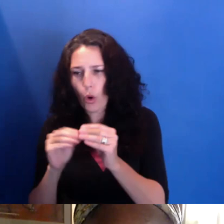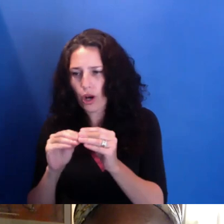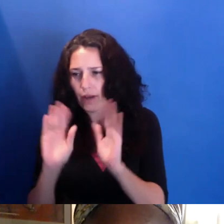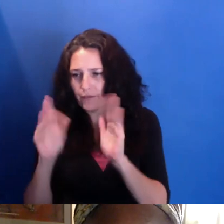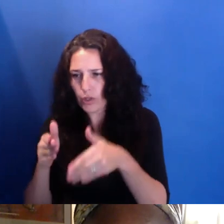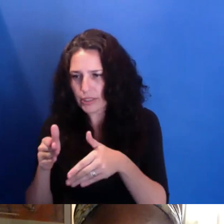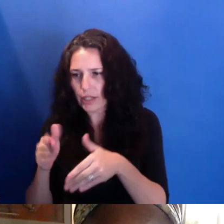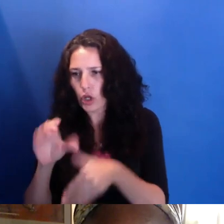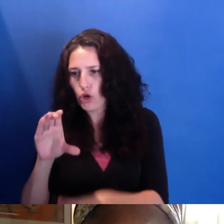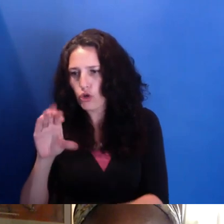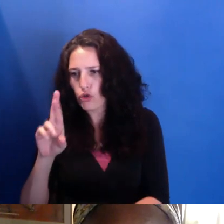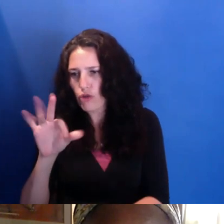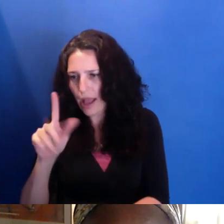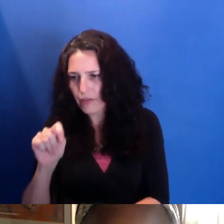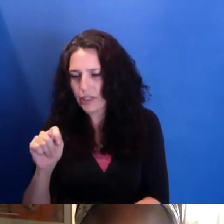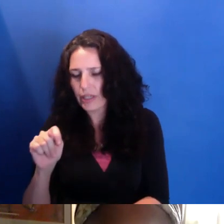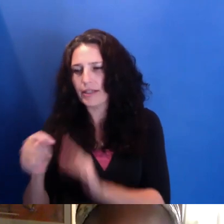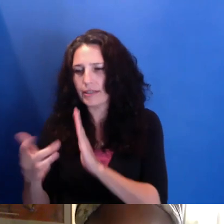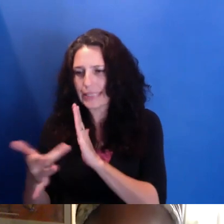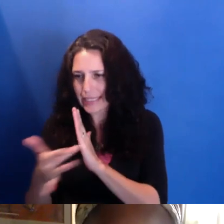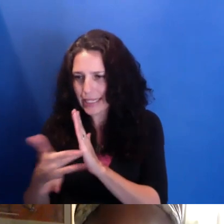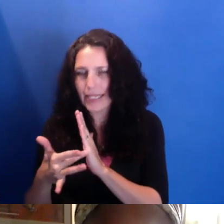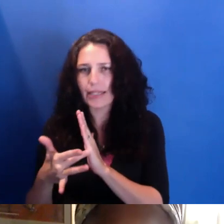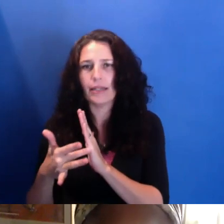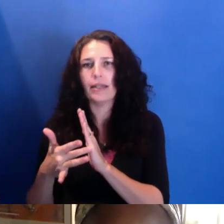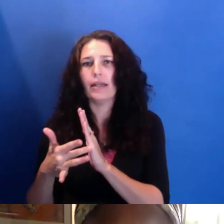and education on orientation, and political orientation, and--